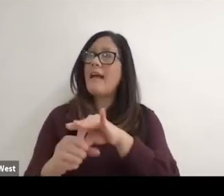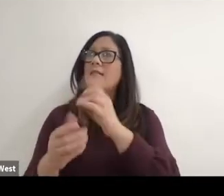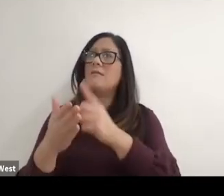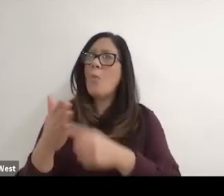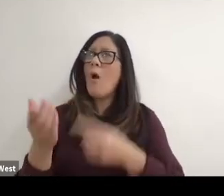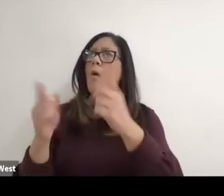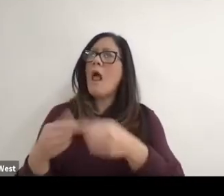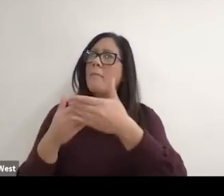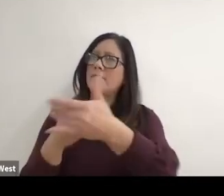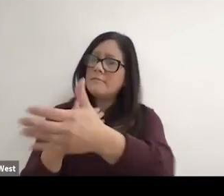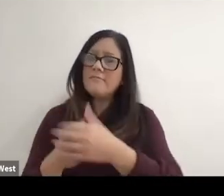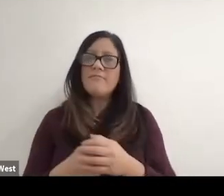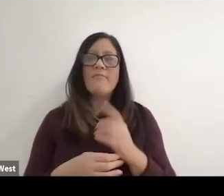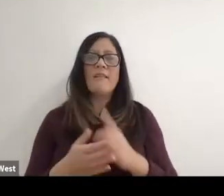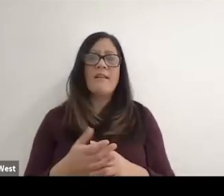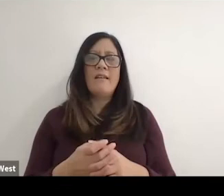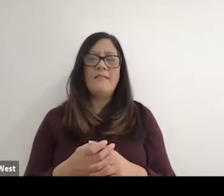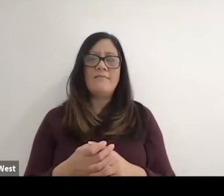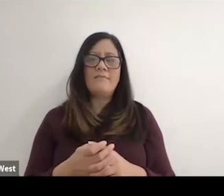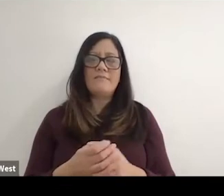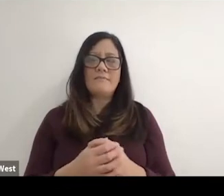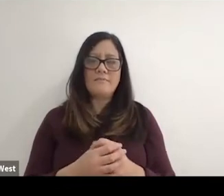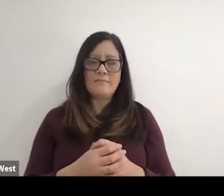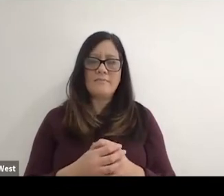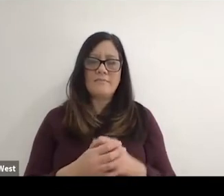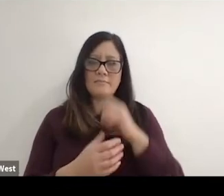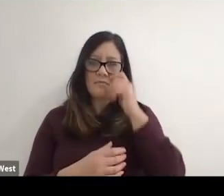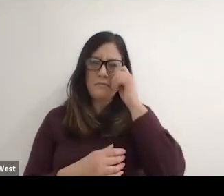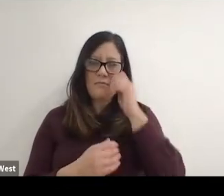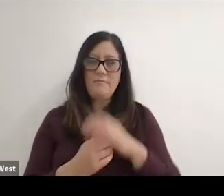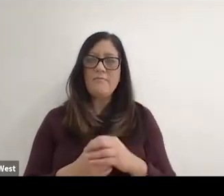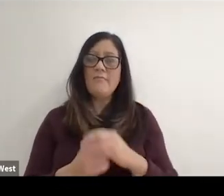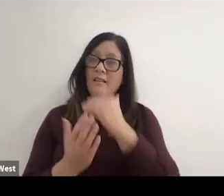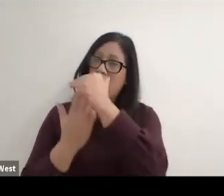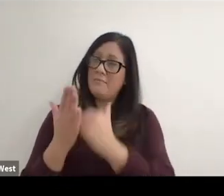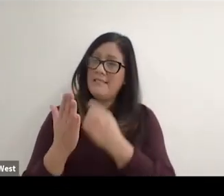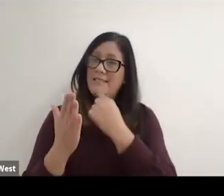And what happened was? And what would happen? Would it be that the outgoing